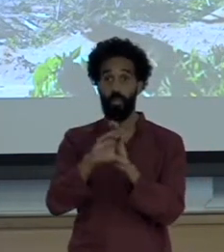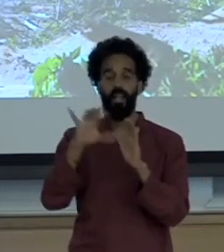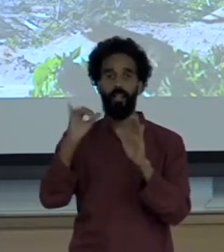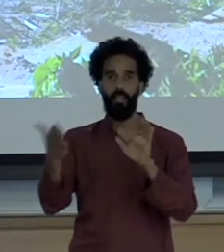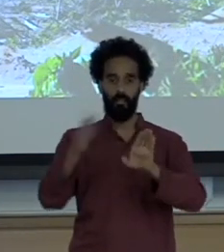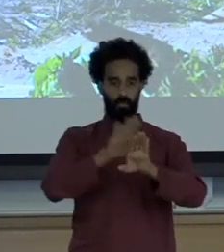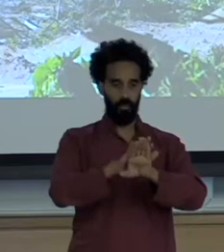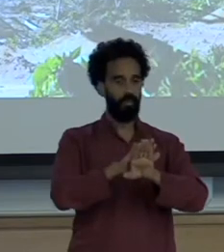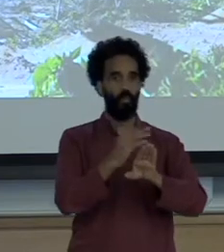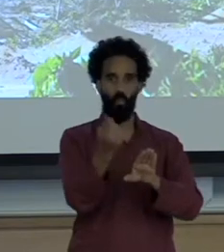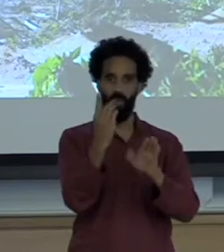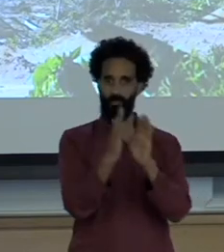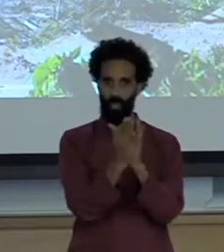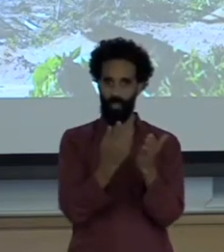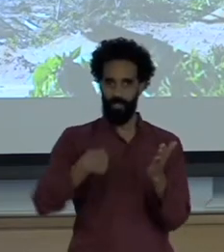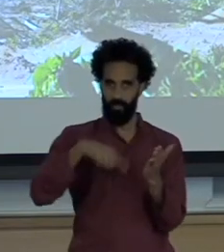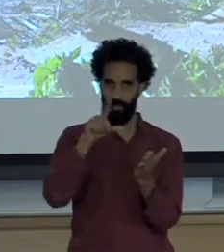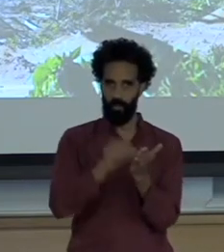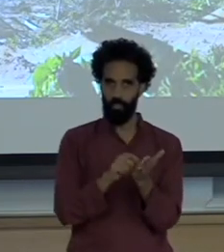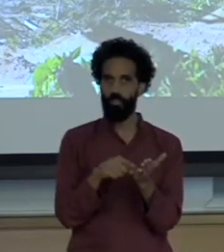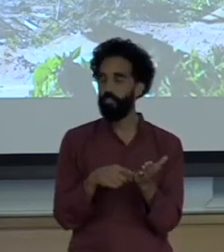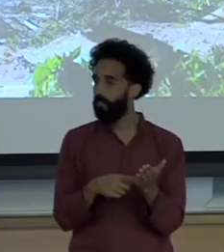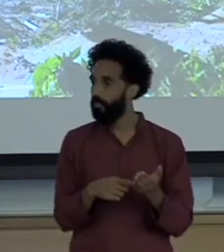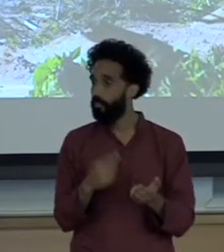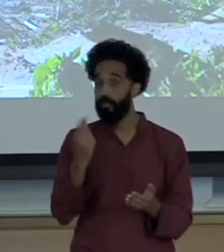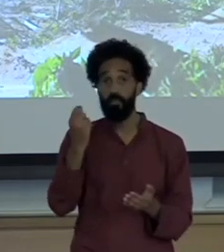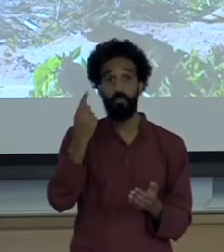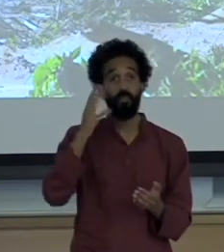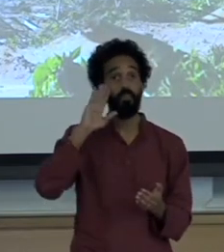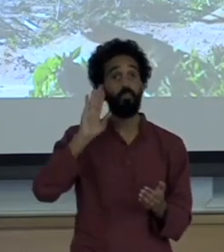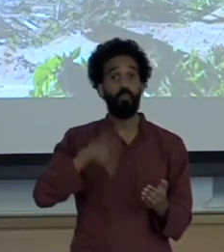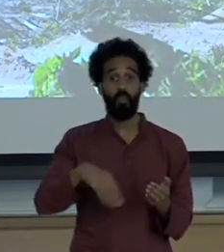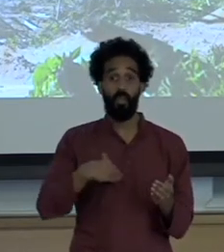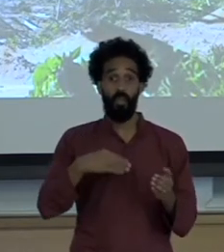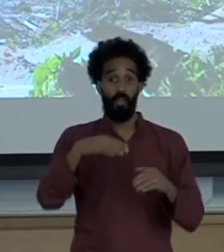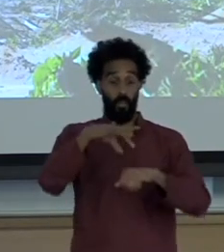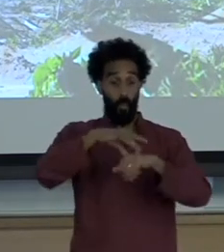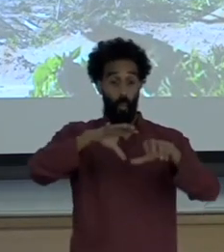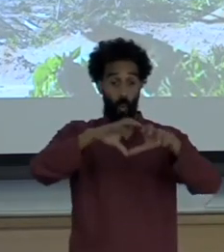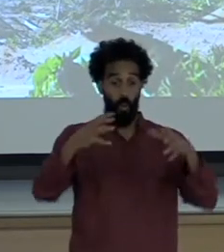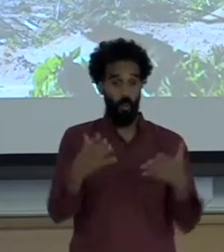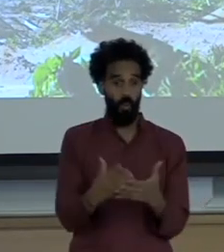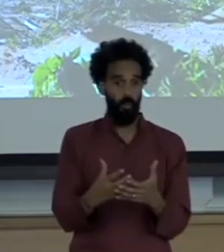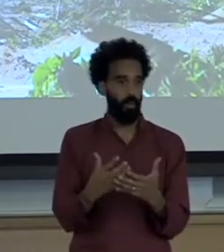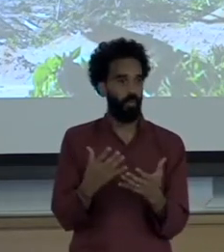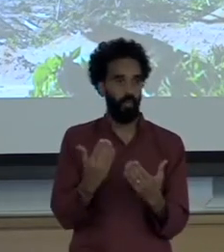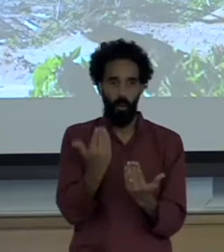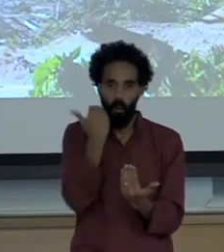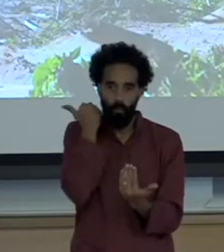Global demand for energy minerals and other resources continue to target Latin America